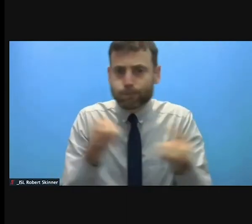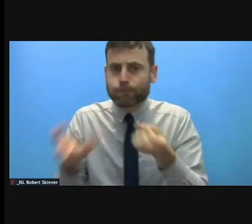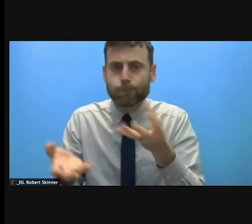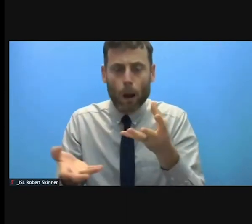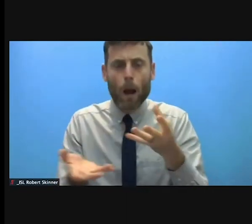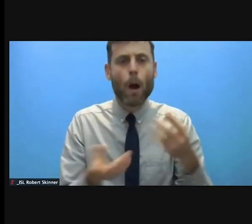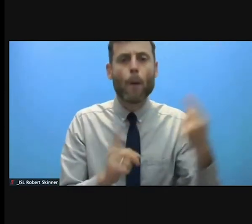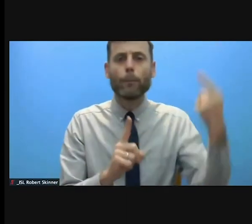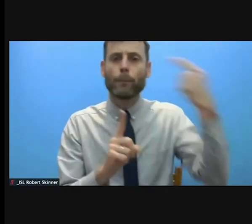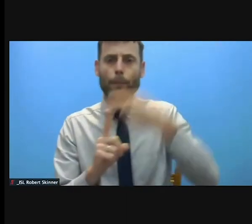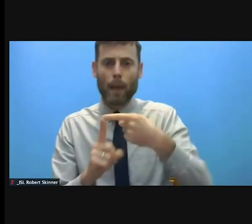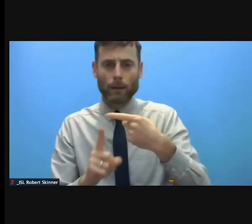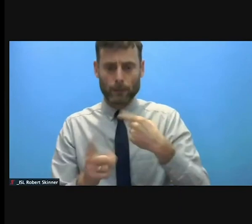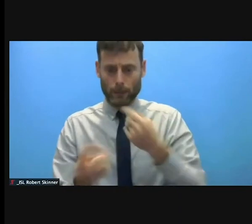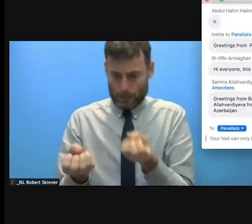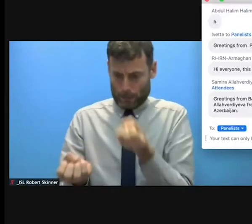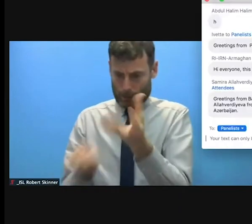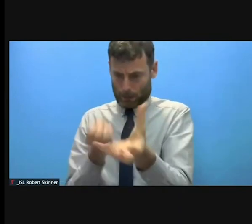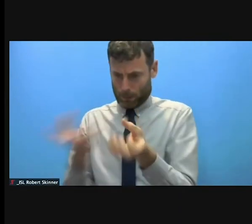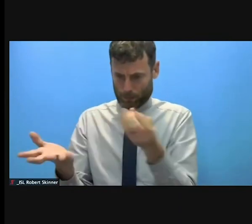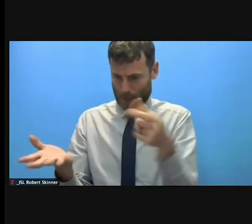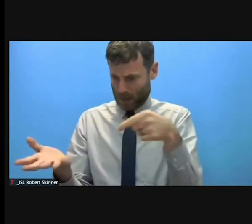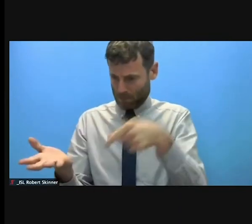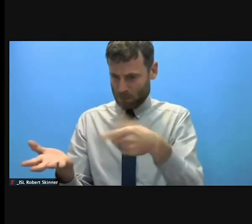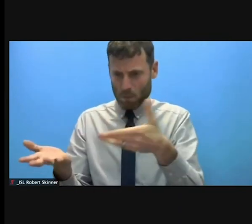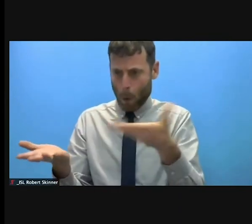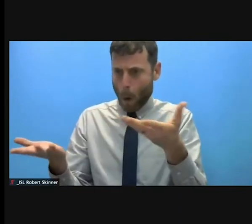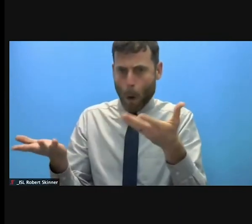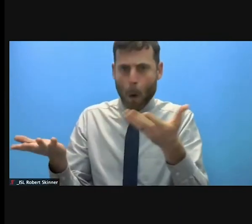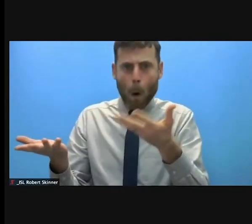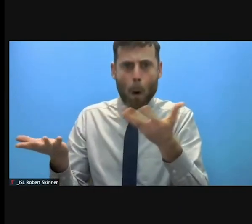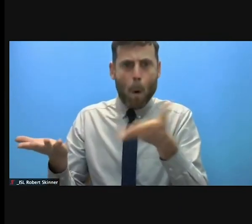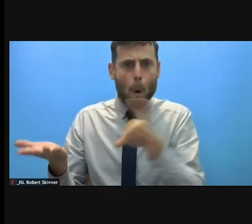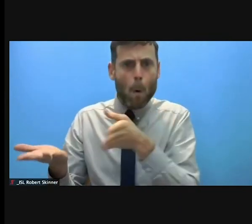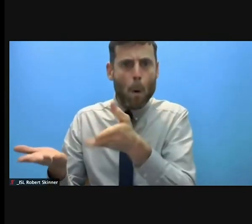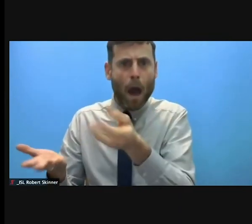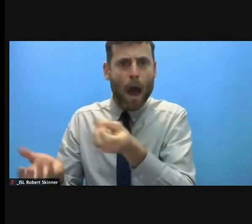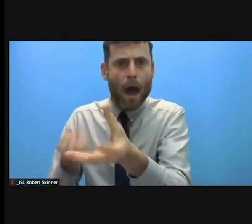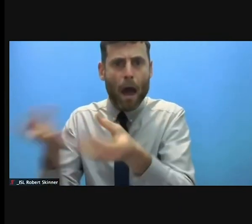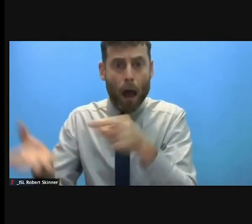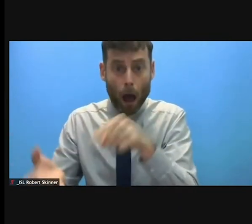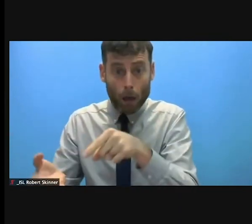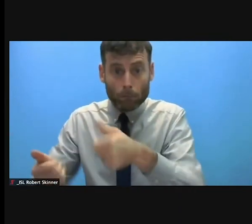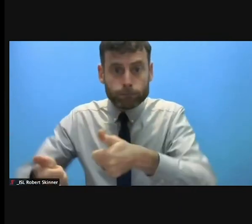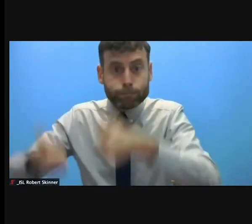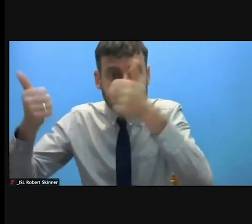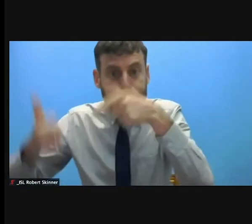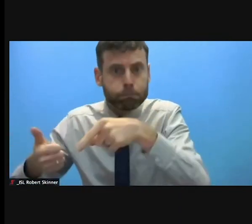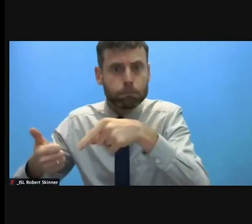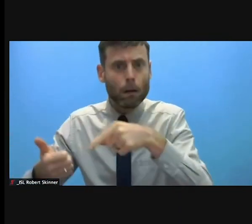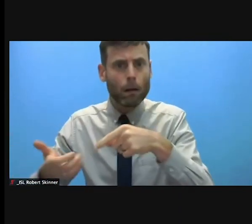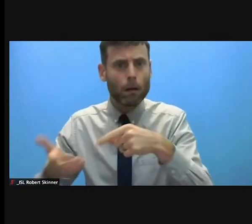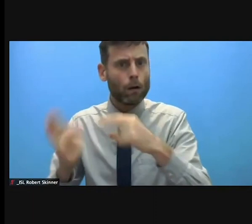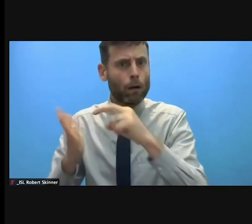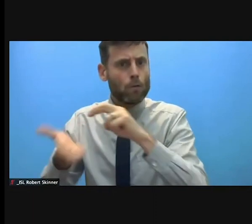tracking of the money. We need also smarter use of the money. And we need also a